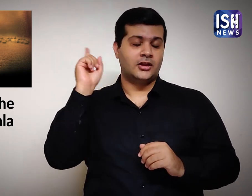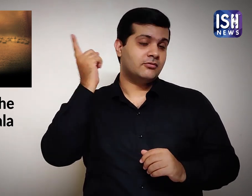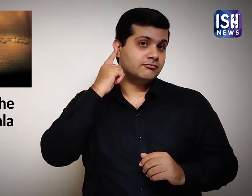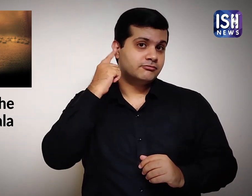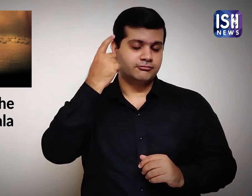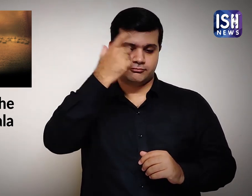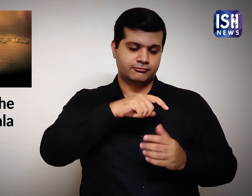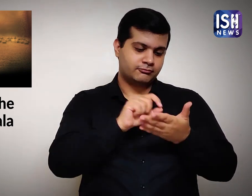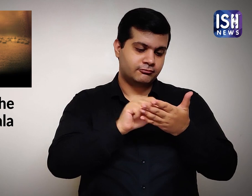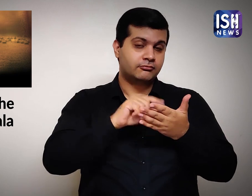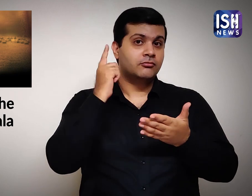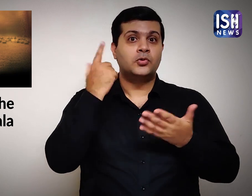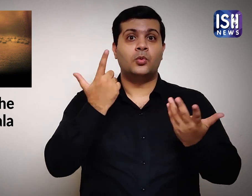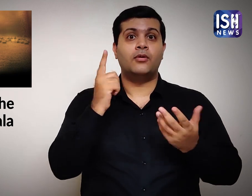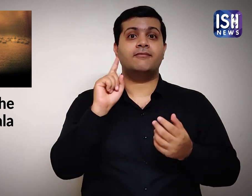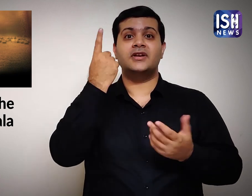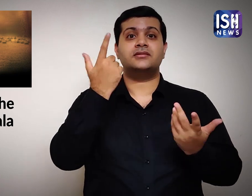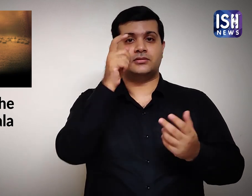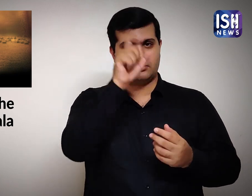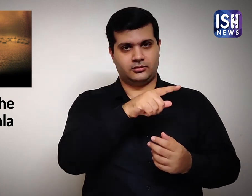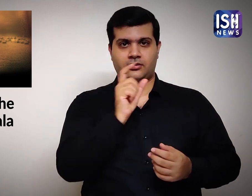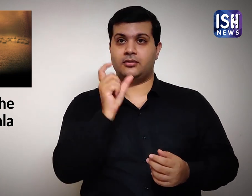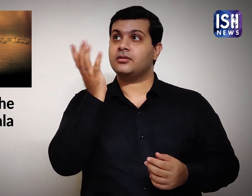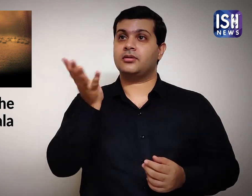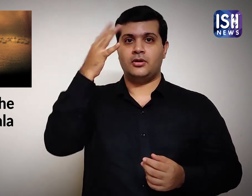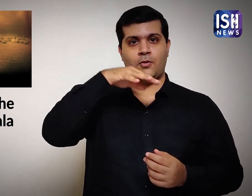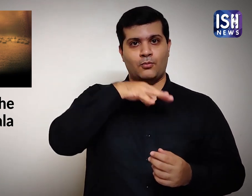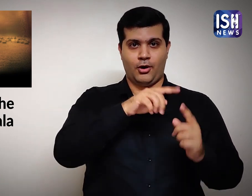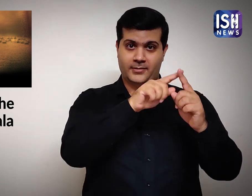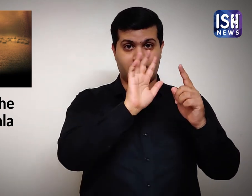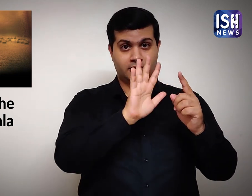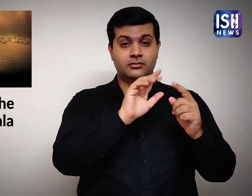After the prophethood of Muhammad when Islam was revealed,